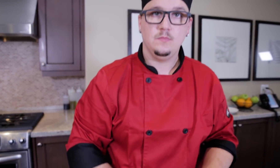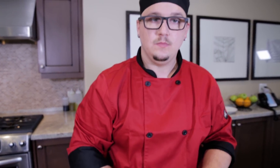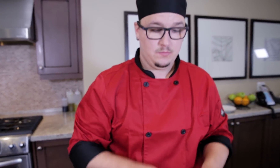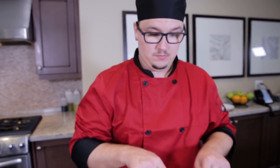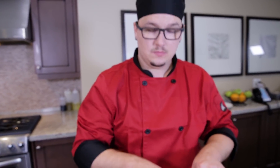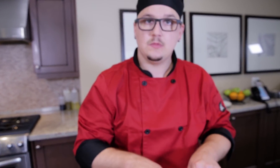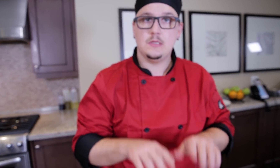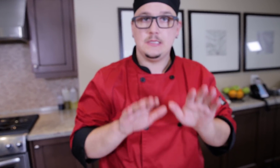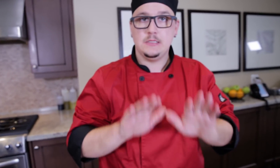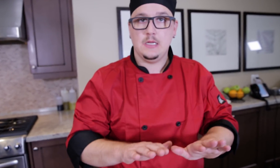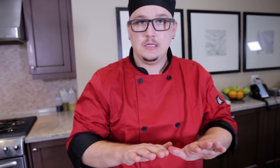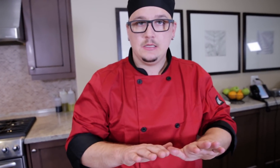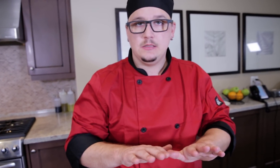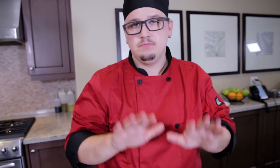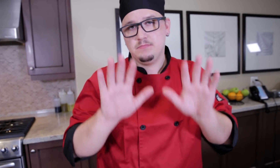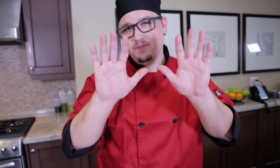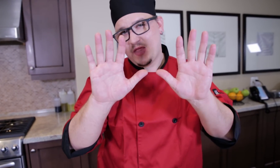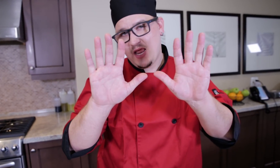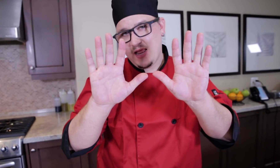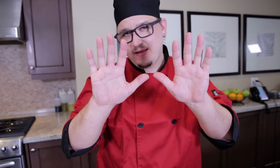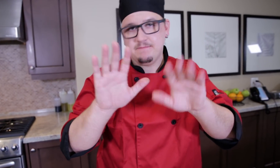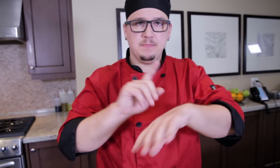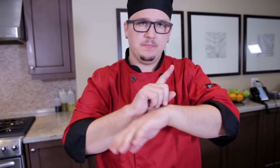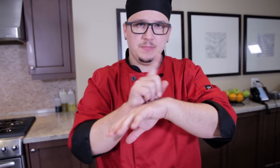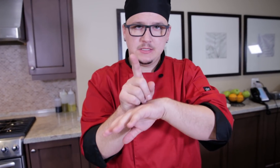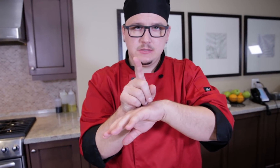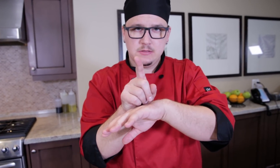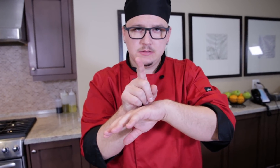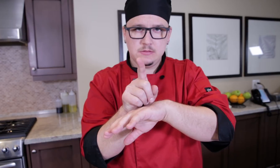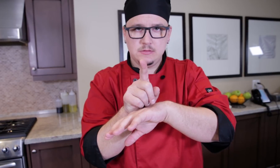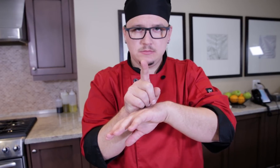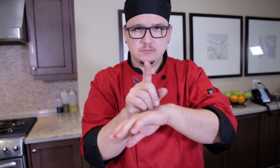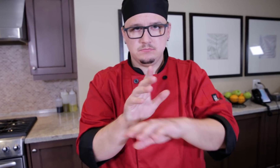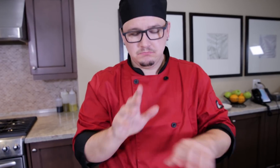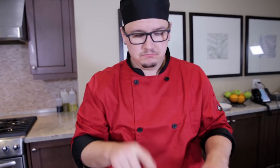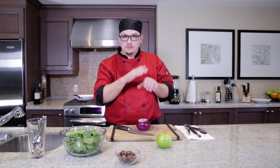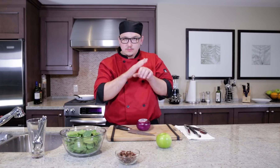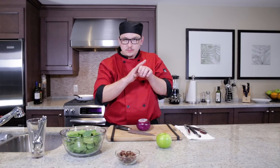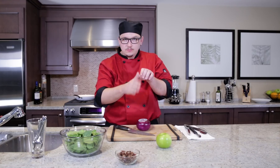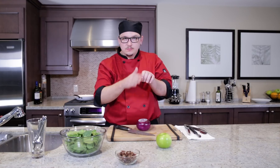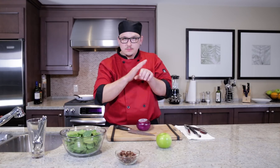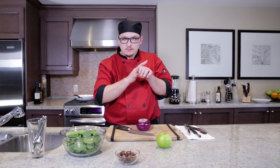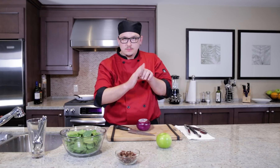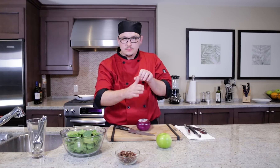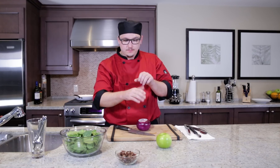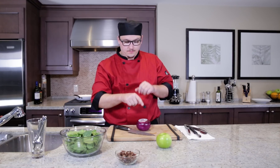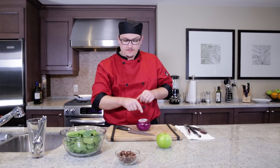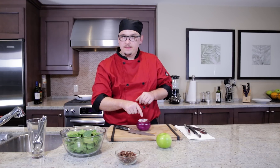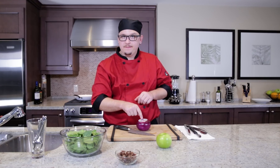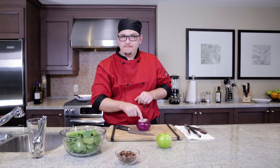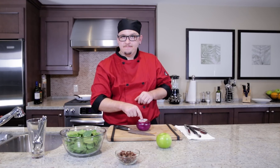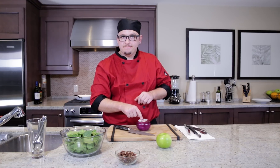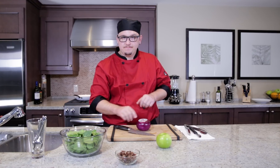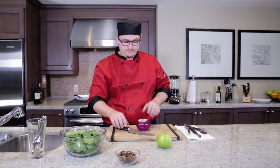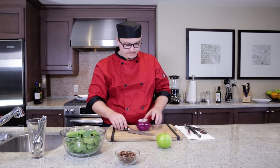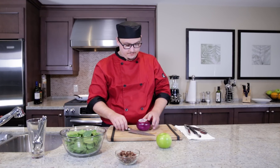Let it stand for 5 minutes. Slice the red onions.